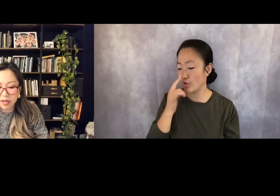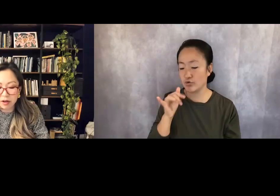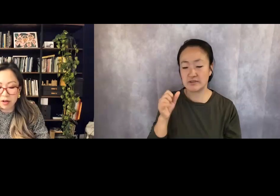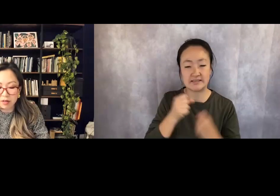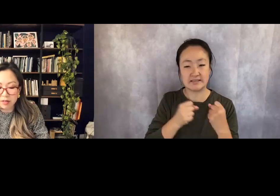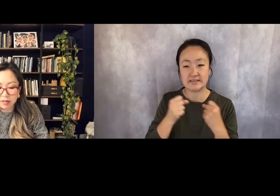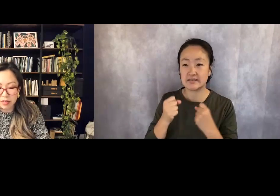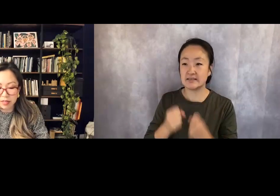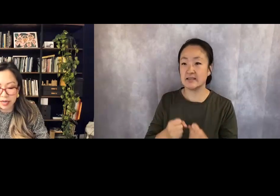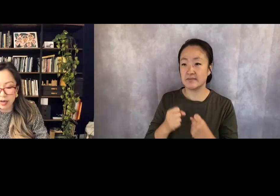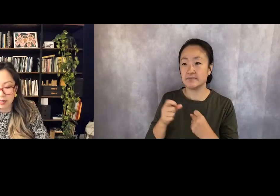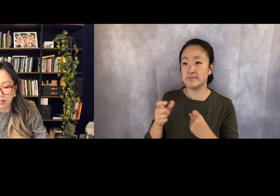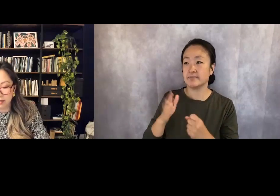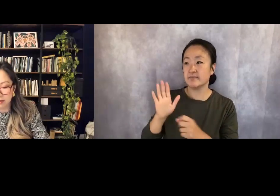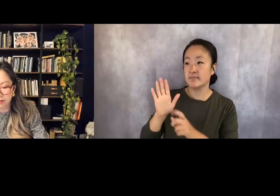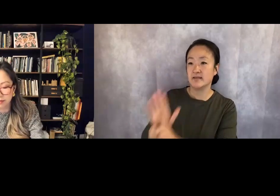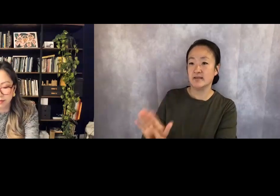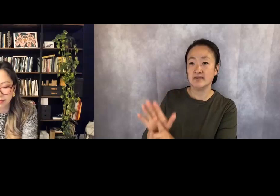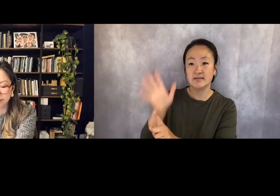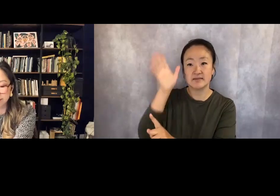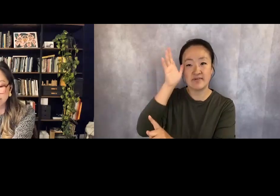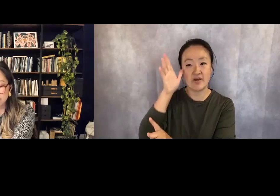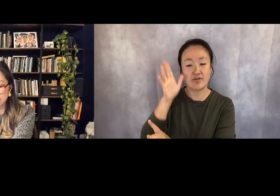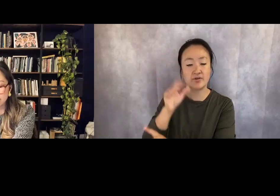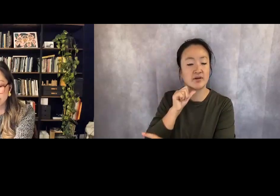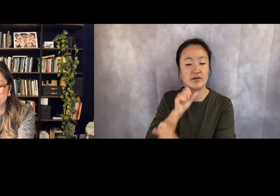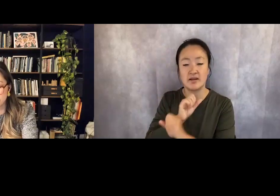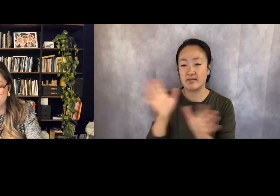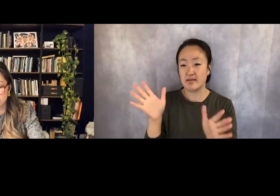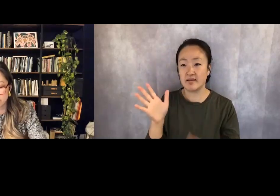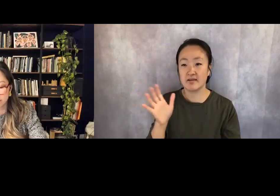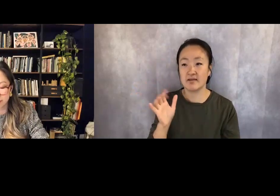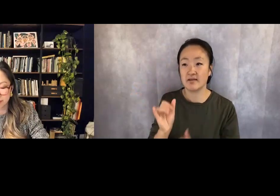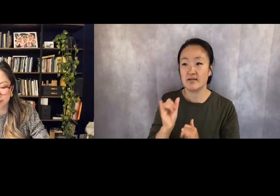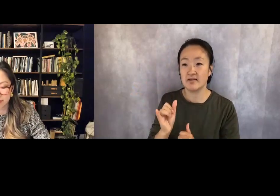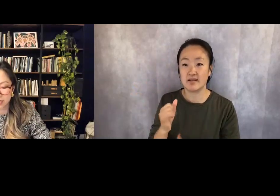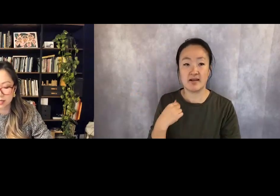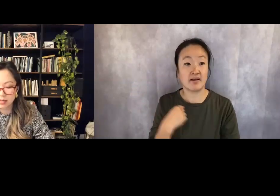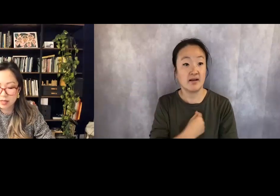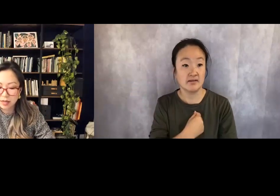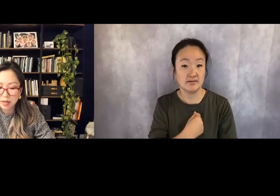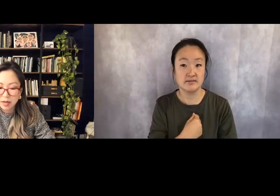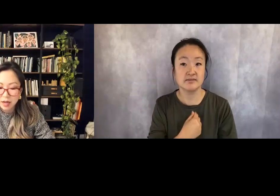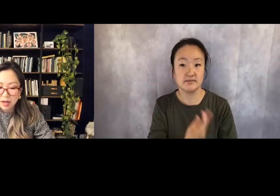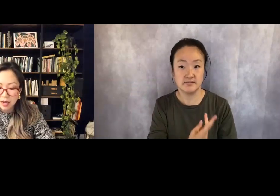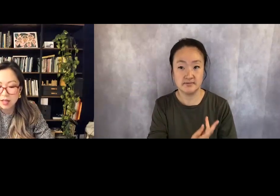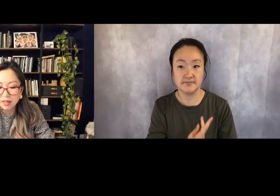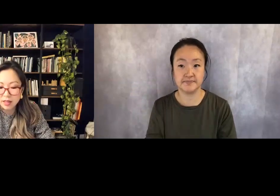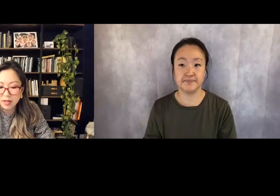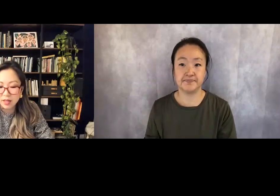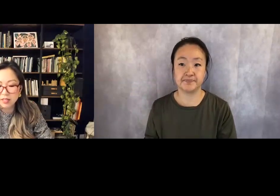Nothing at all like us.